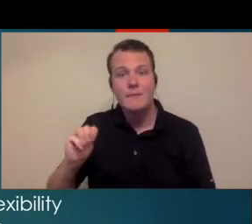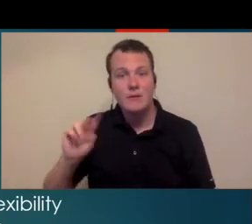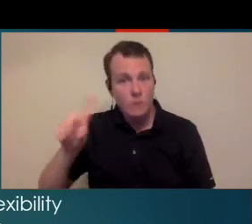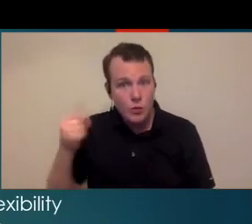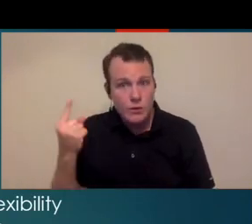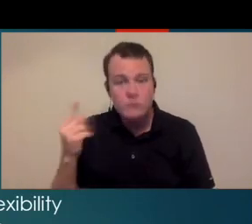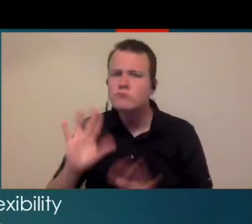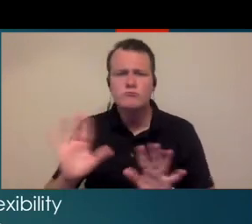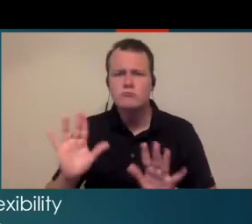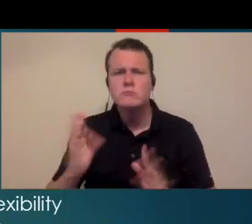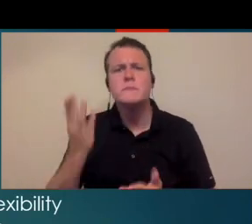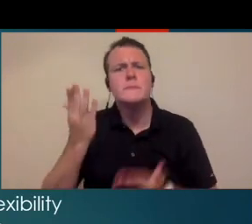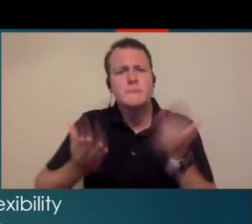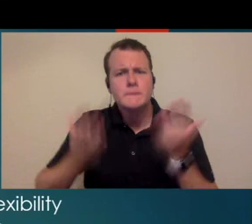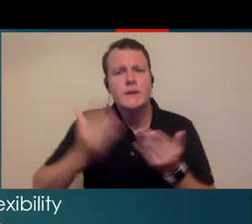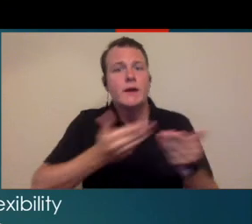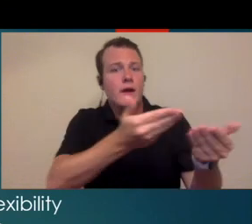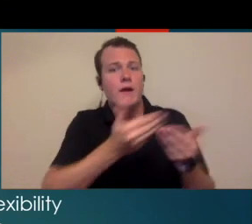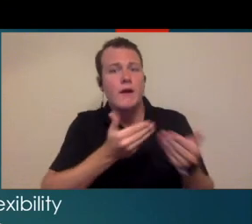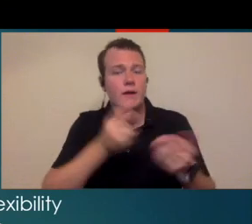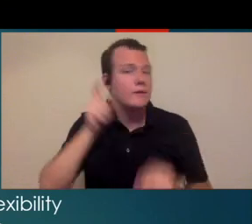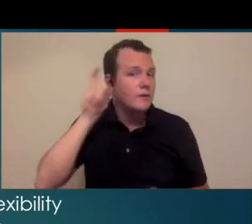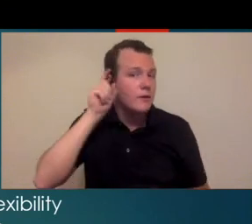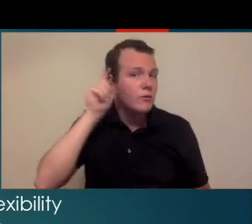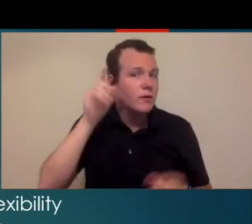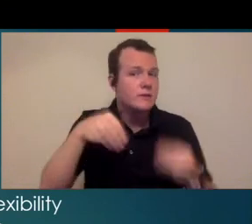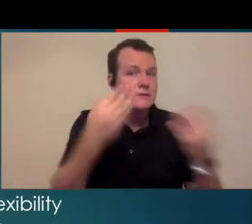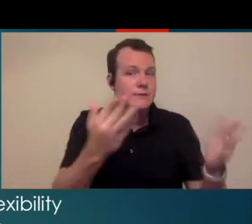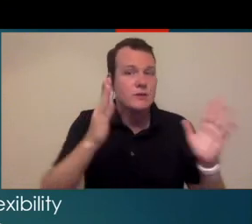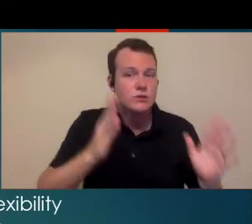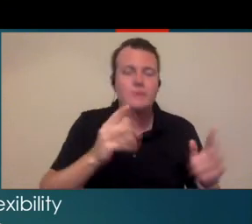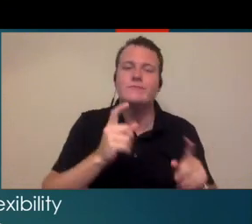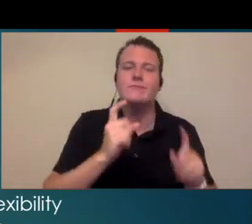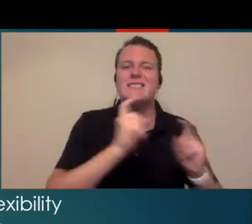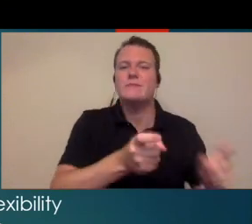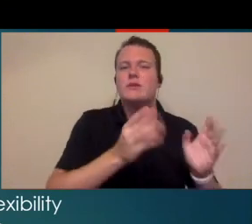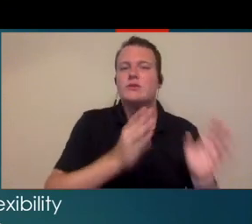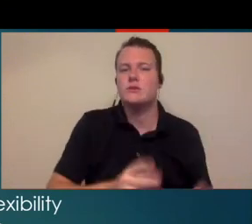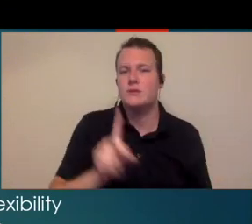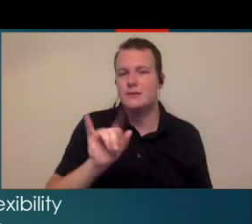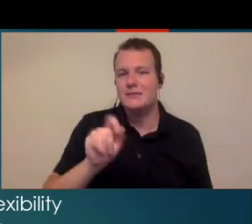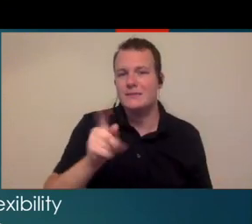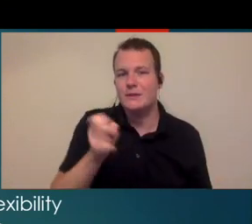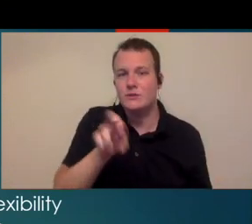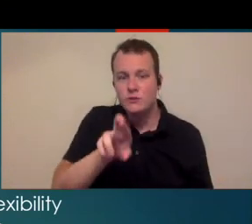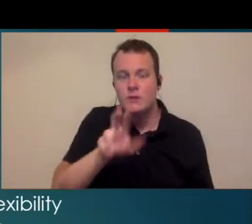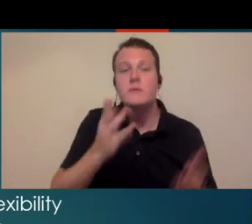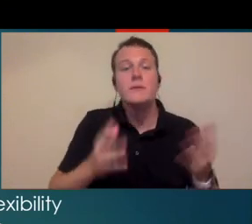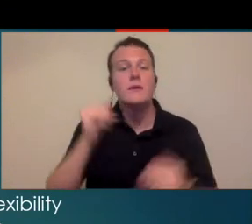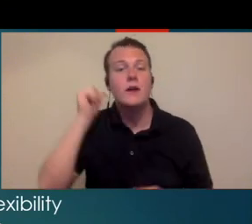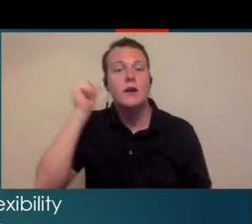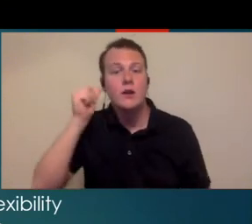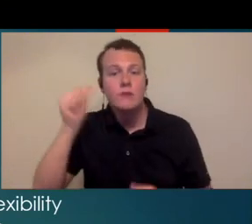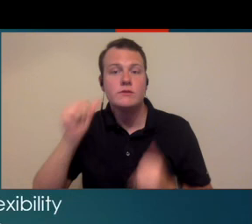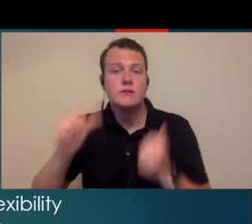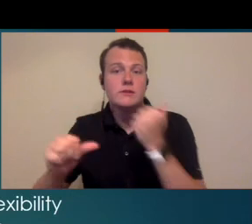administrative assistants it might also be that you need to hire a hearing aid dispenser to help in the clinic or maybe you need an audiology assistant or